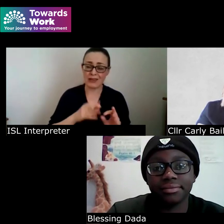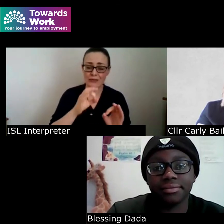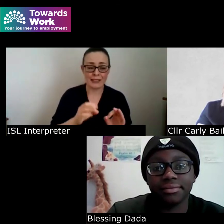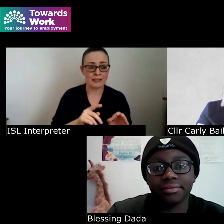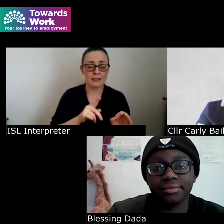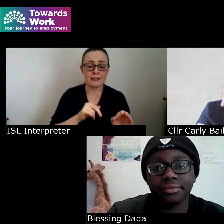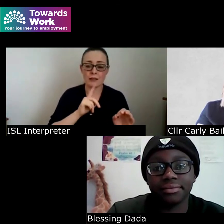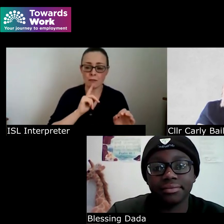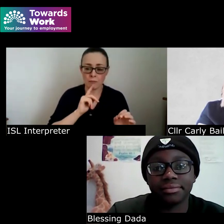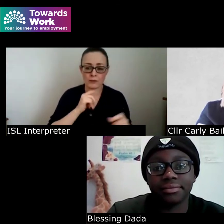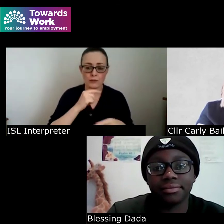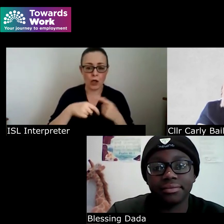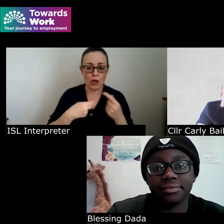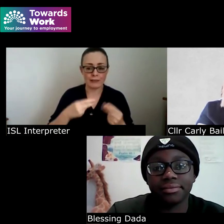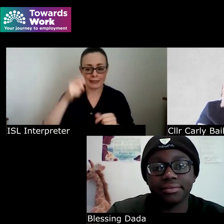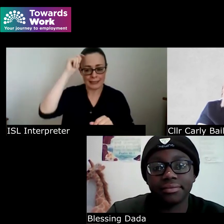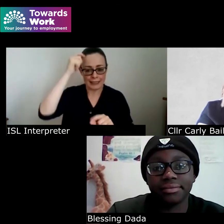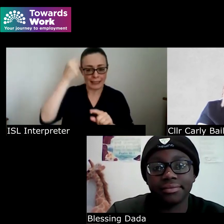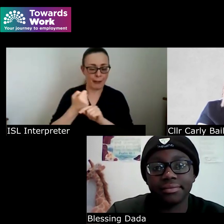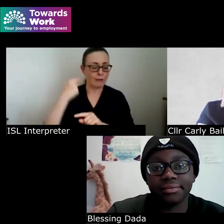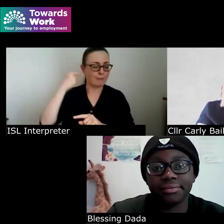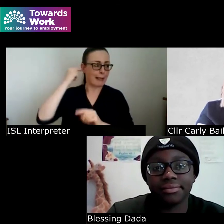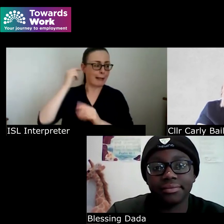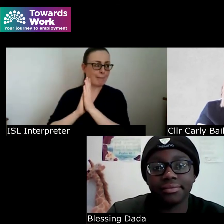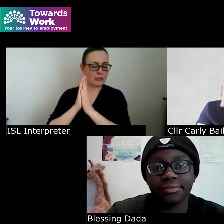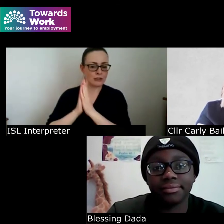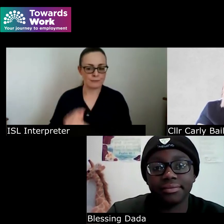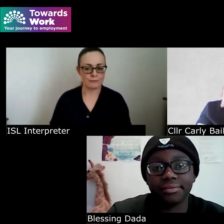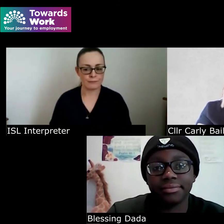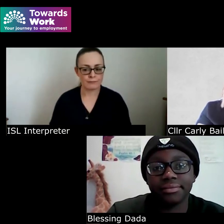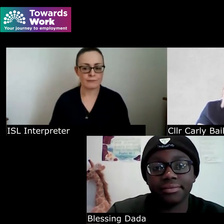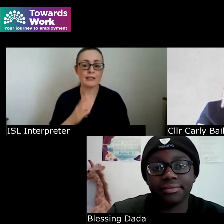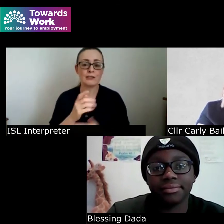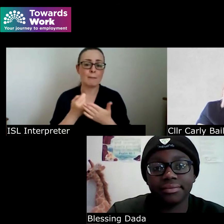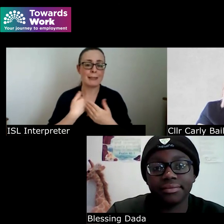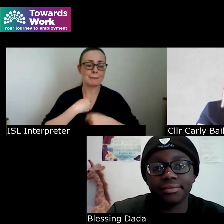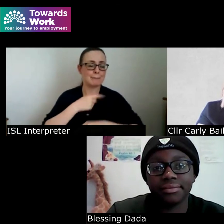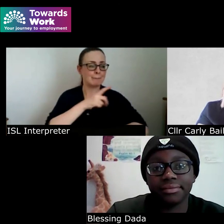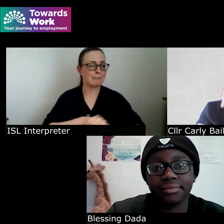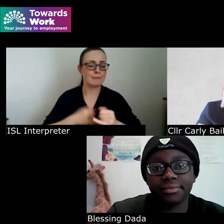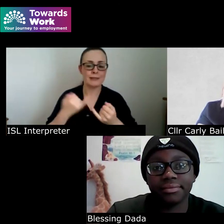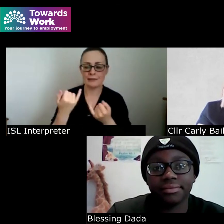that affects you badly with the disability but it it's the stuff that gets you through those